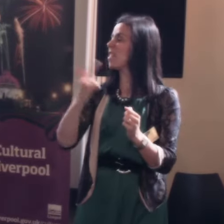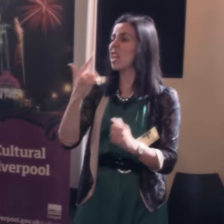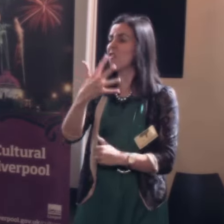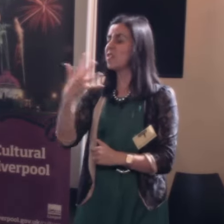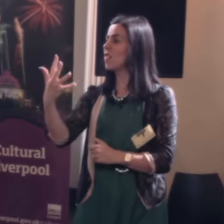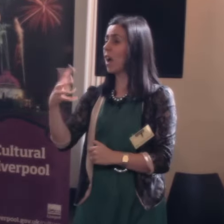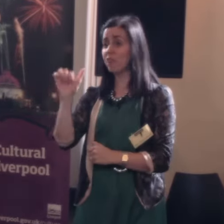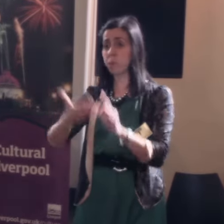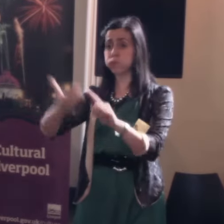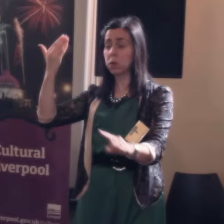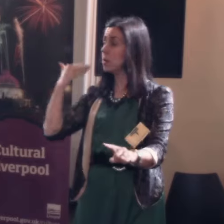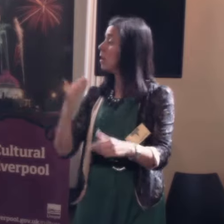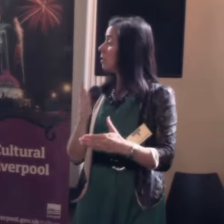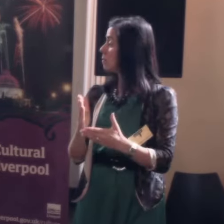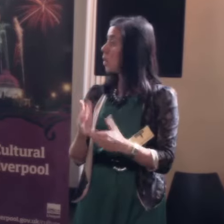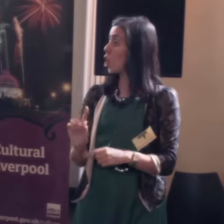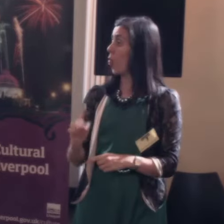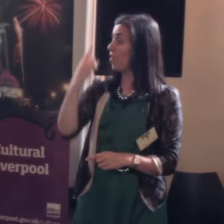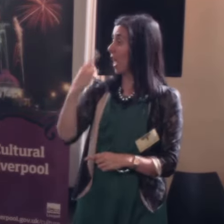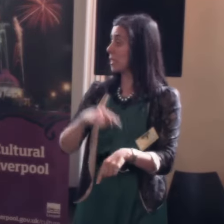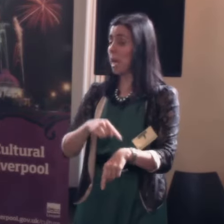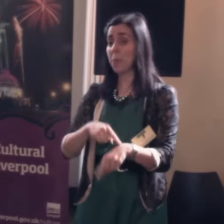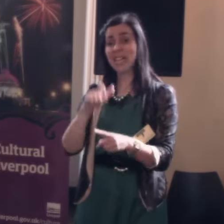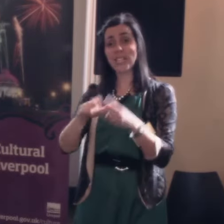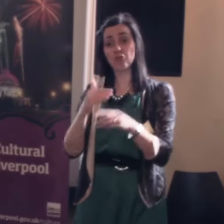You knew that, didn't you? Well actually it wasn't the first one, there were dictionaries before Johnson